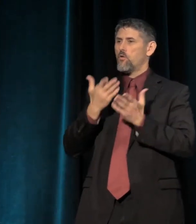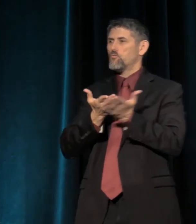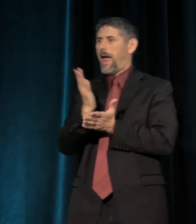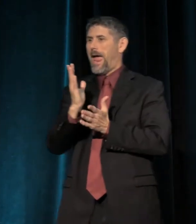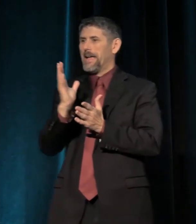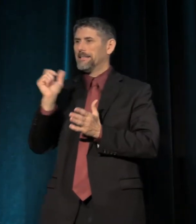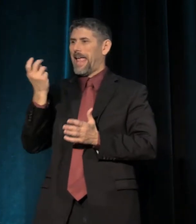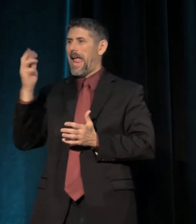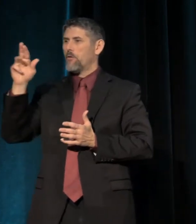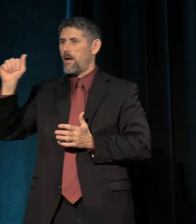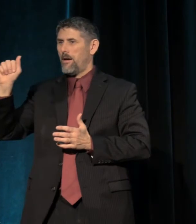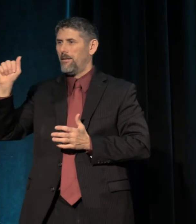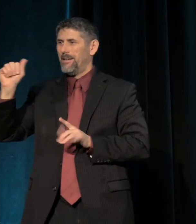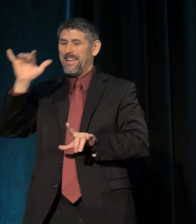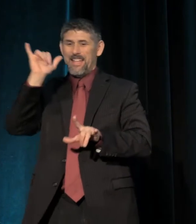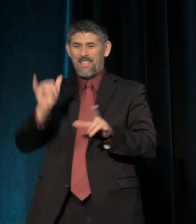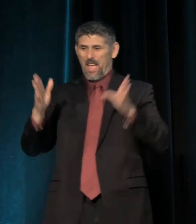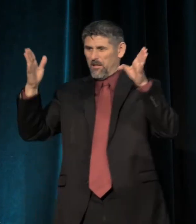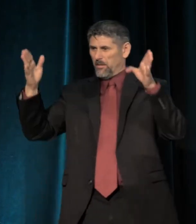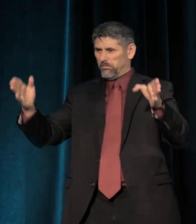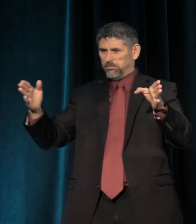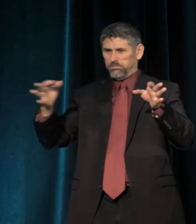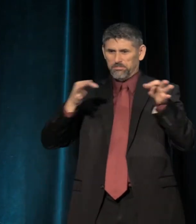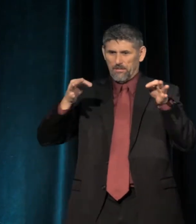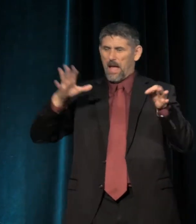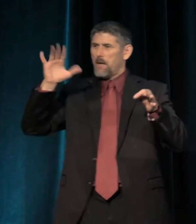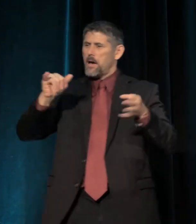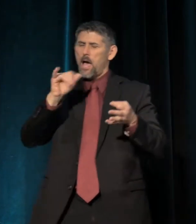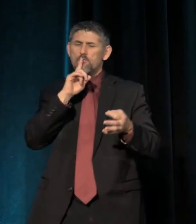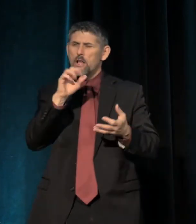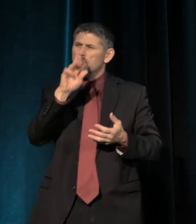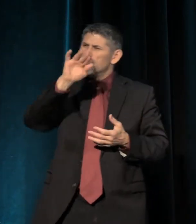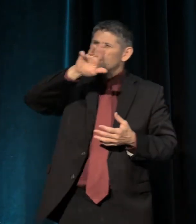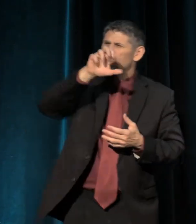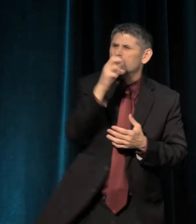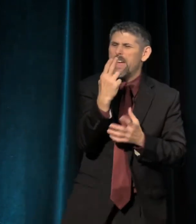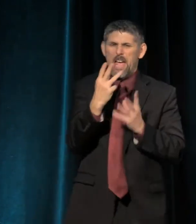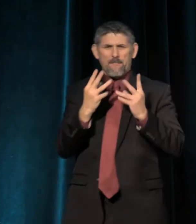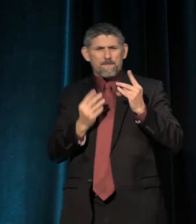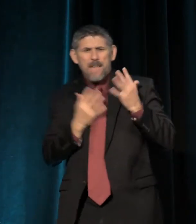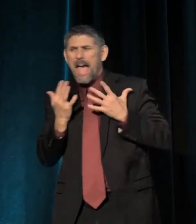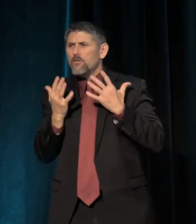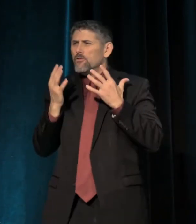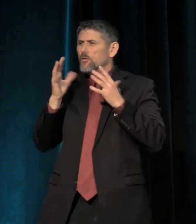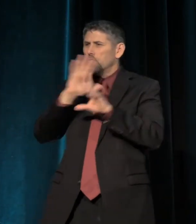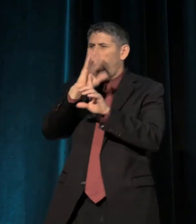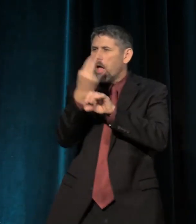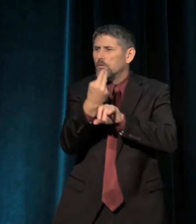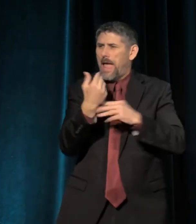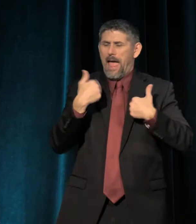And it's an era that's been defined by a rich vital culture born of demographic change,